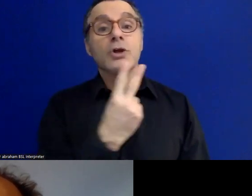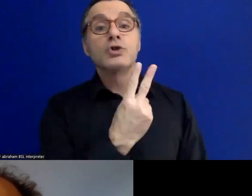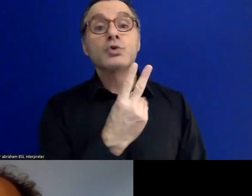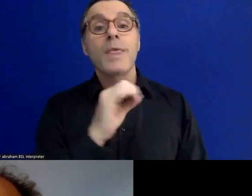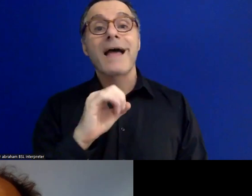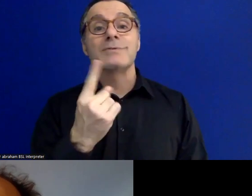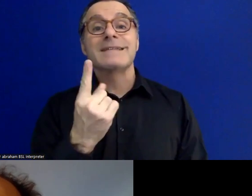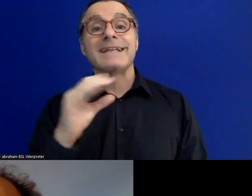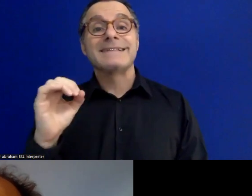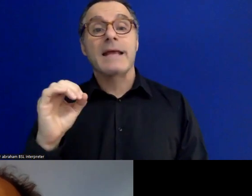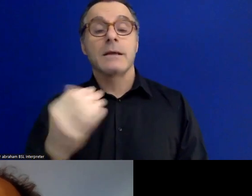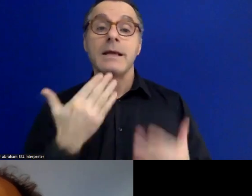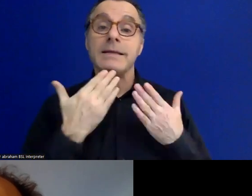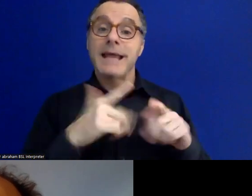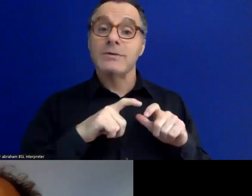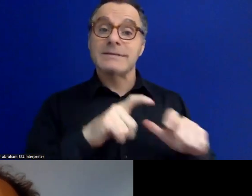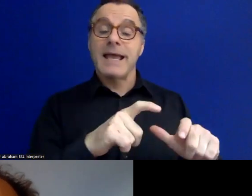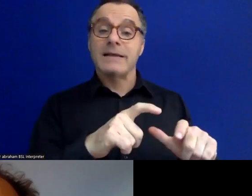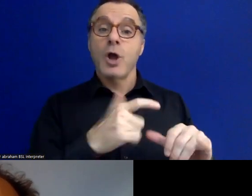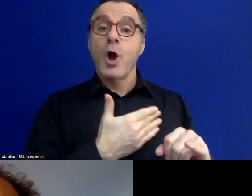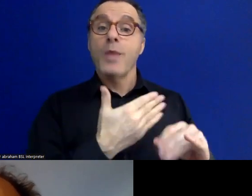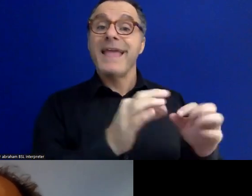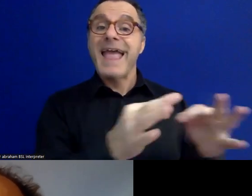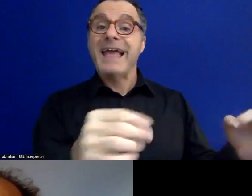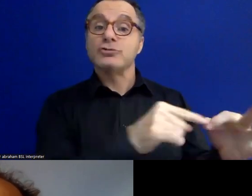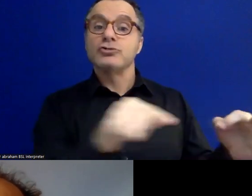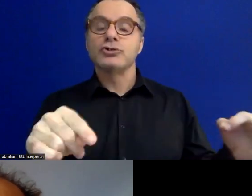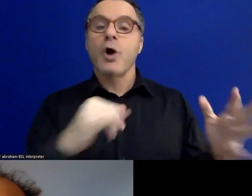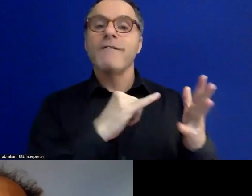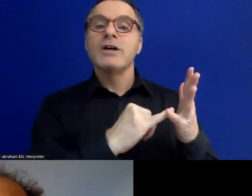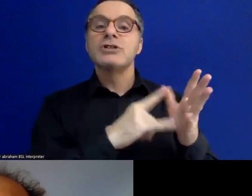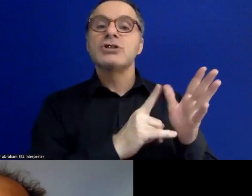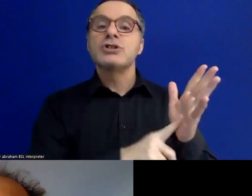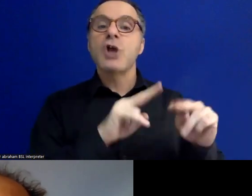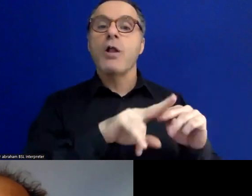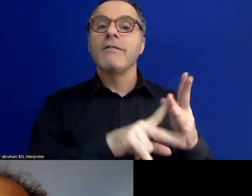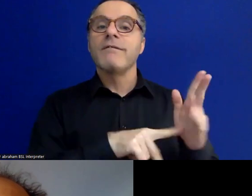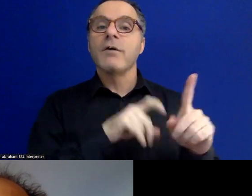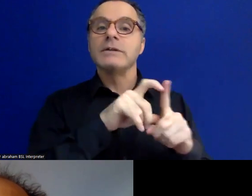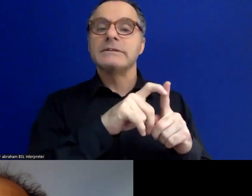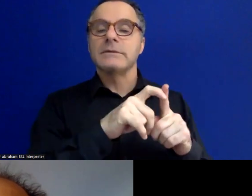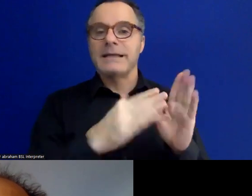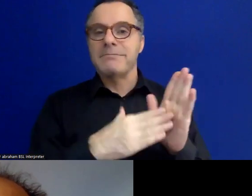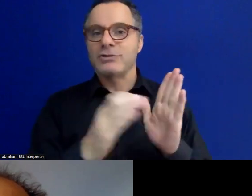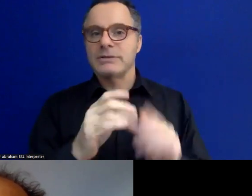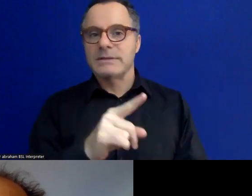where we now reside on the edge of Salford and Manchester. We've kind of become much bigger;